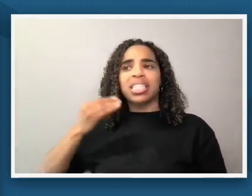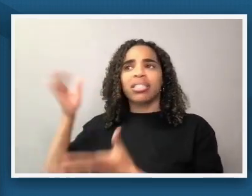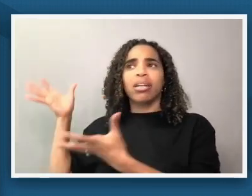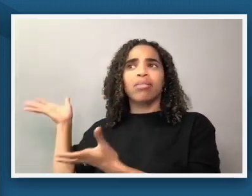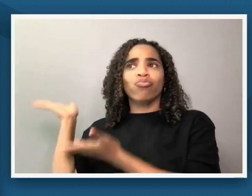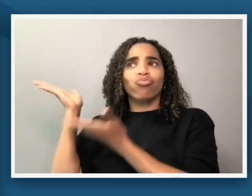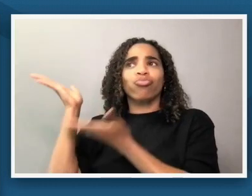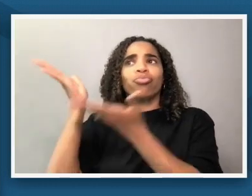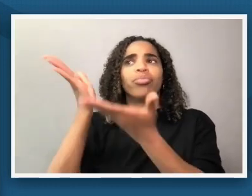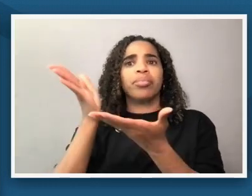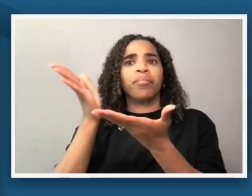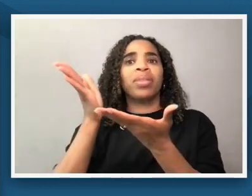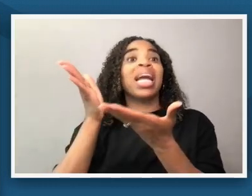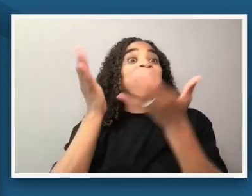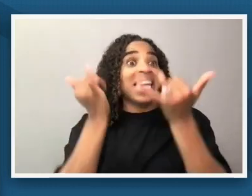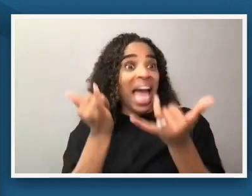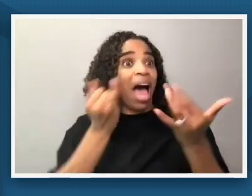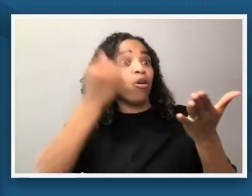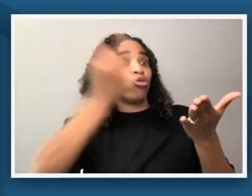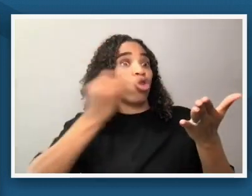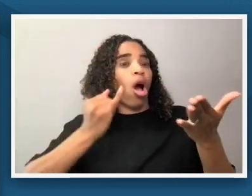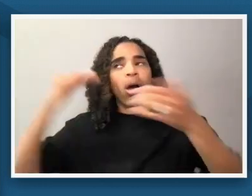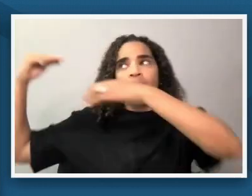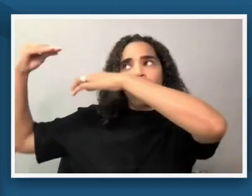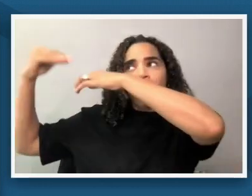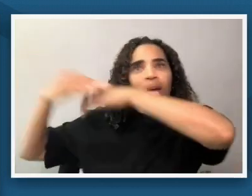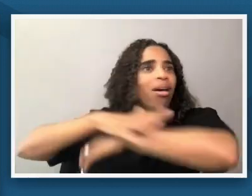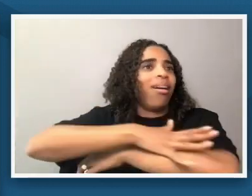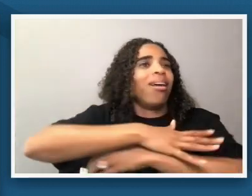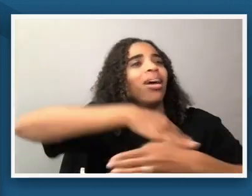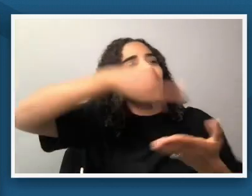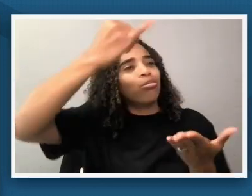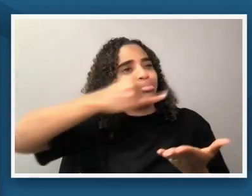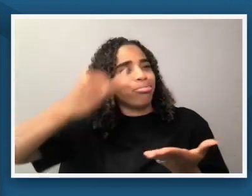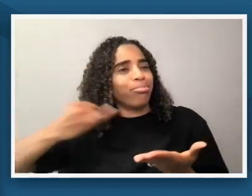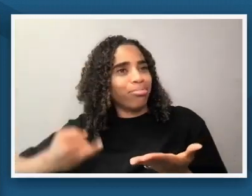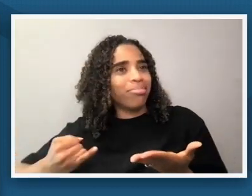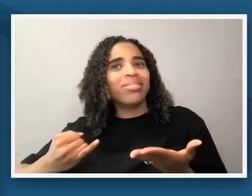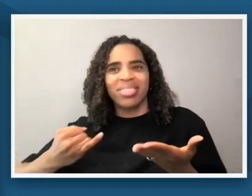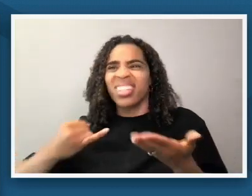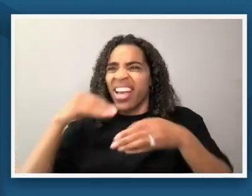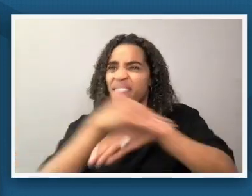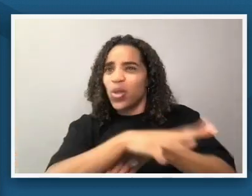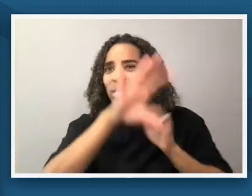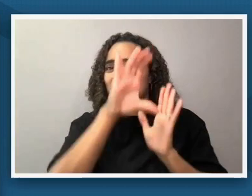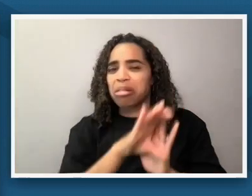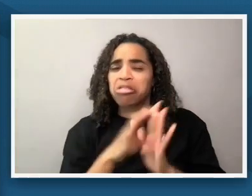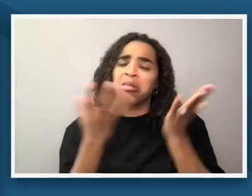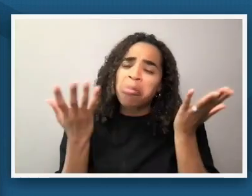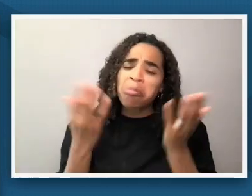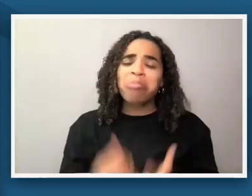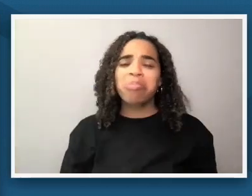subject um so that's that's a it's a way that i kind of think about